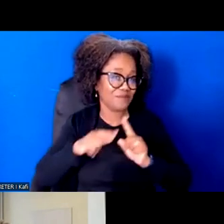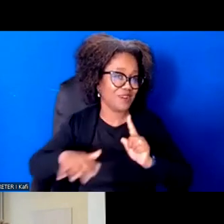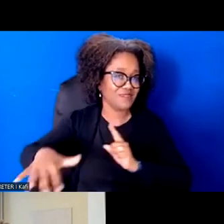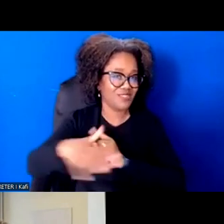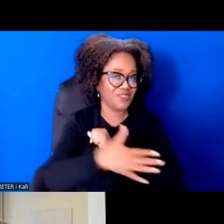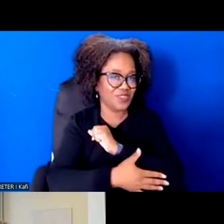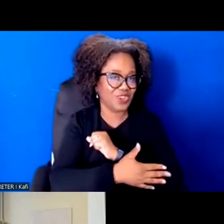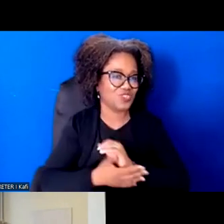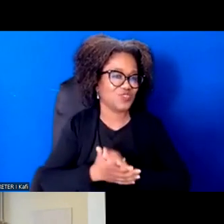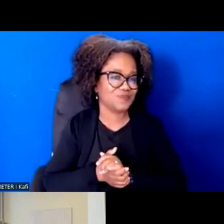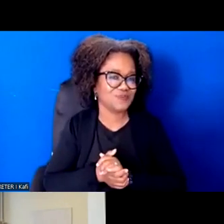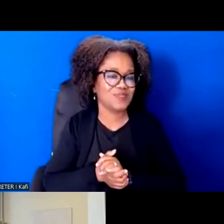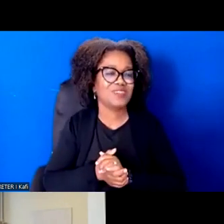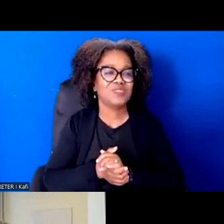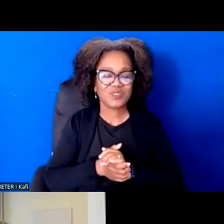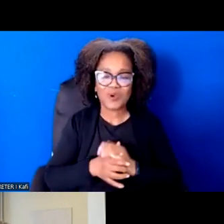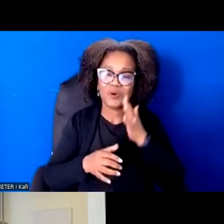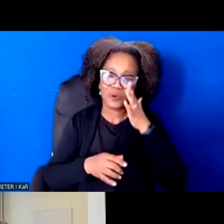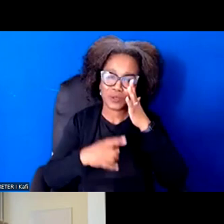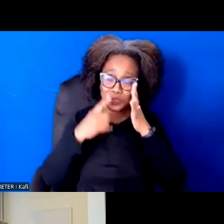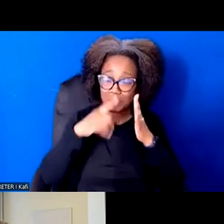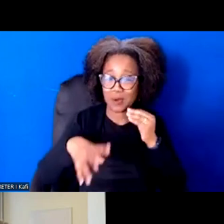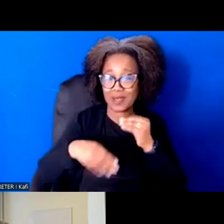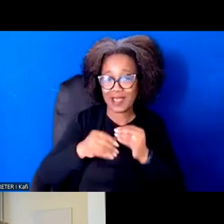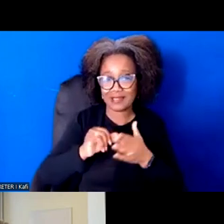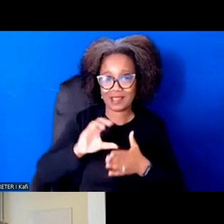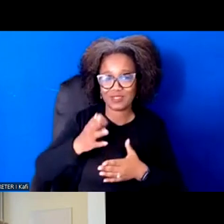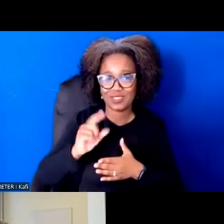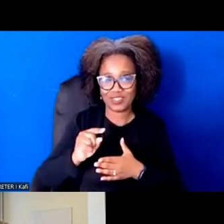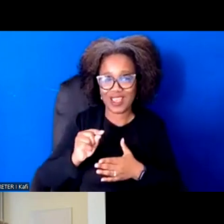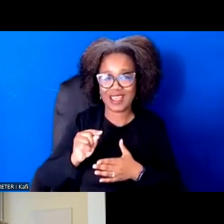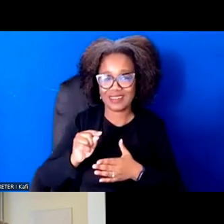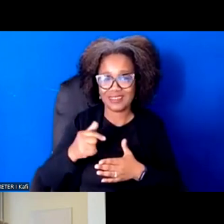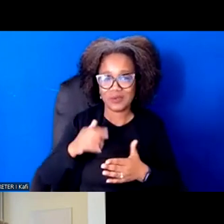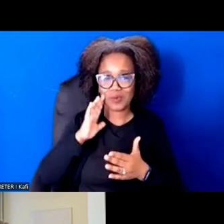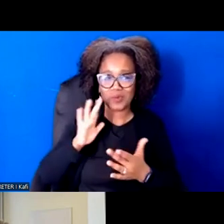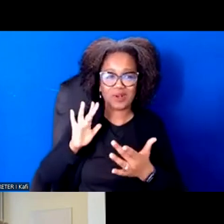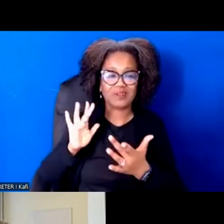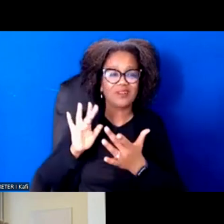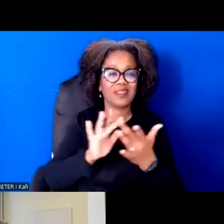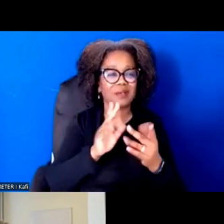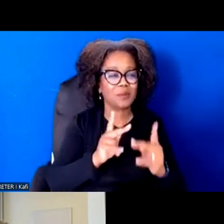us so that we can provide folks with the tools that they need in order to do that reimagining work.